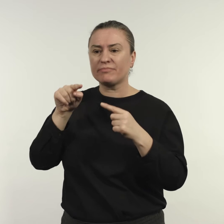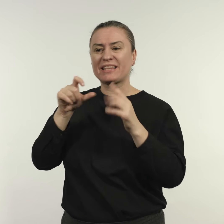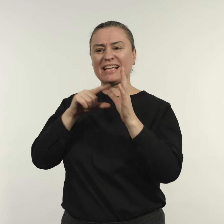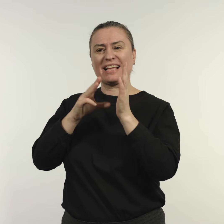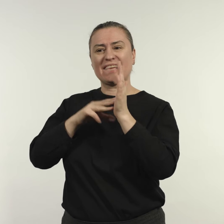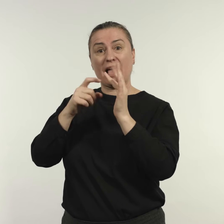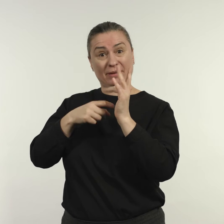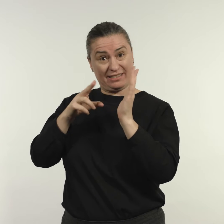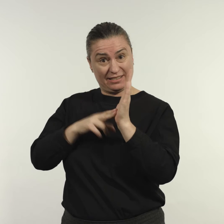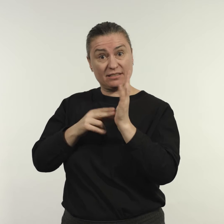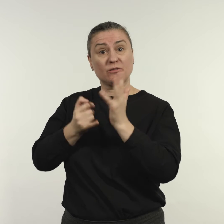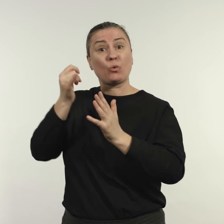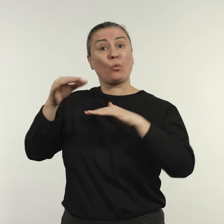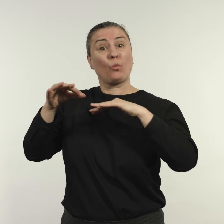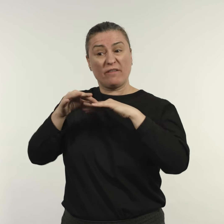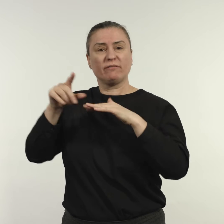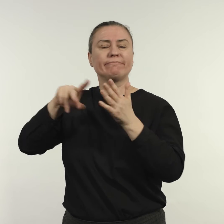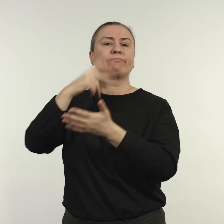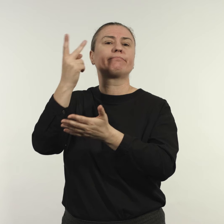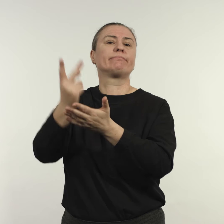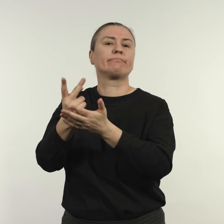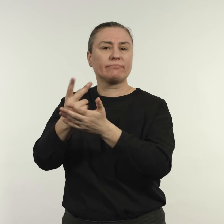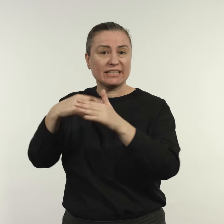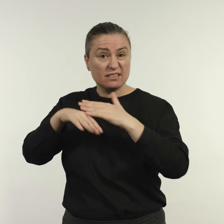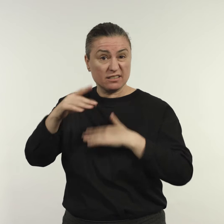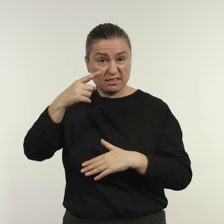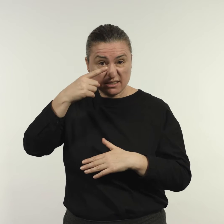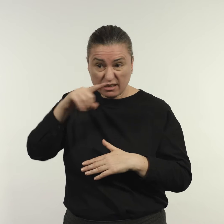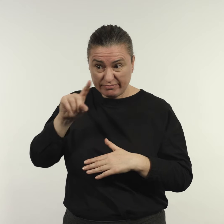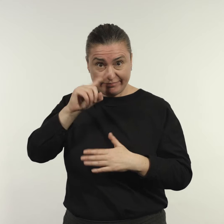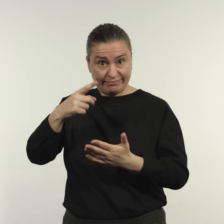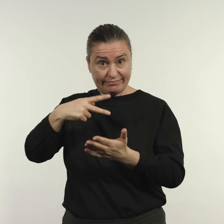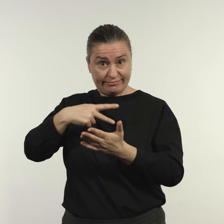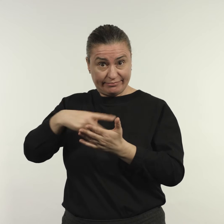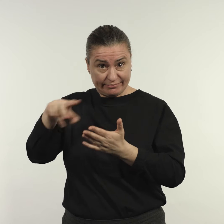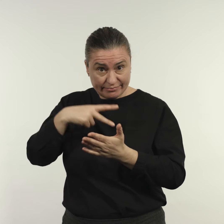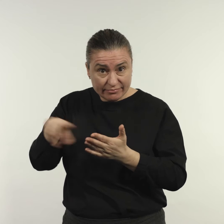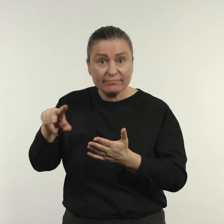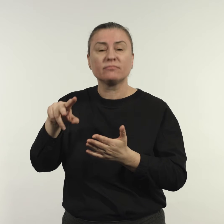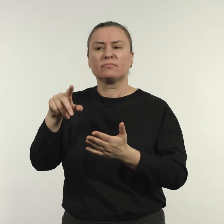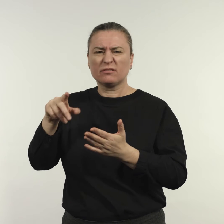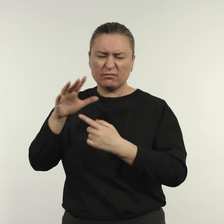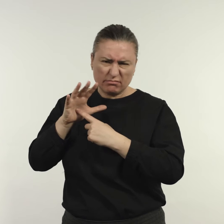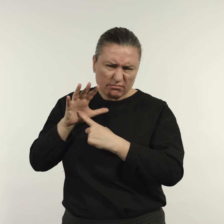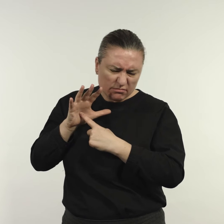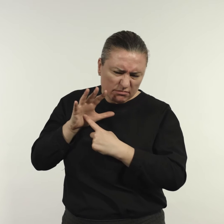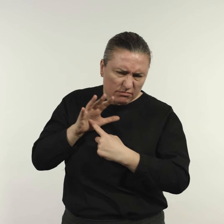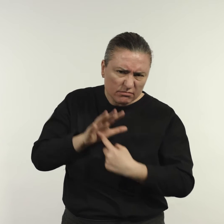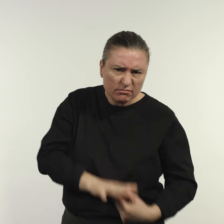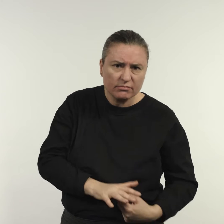When Cameron’s wife Sam suffered a fall in Thailand that left her paralysed and deeply depressed,